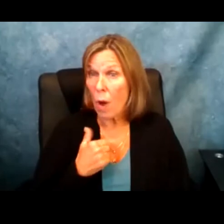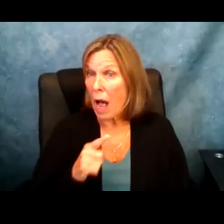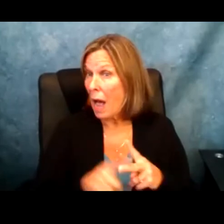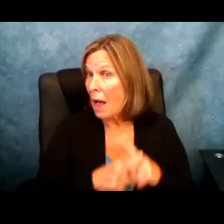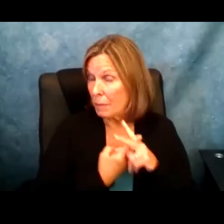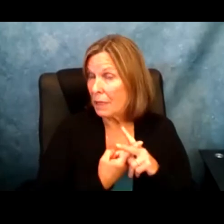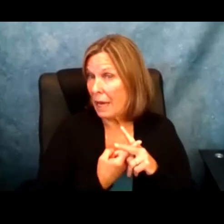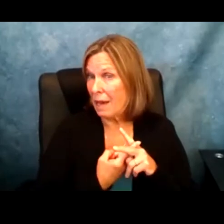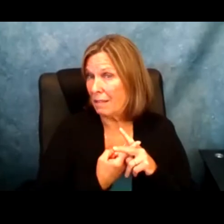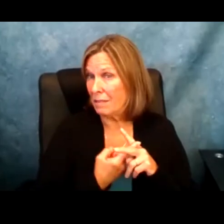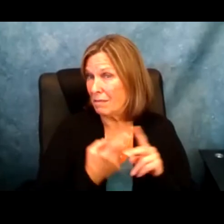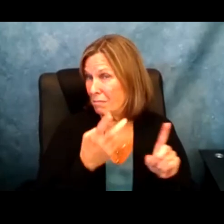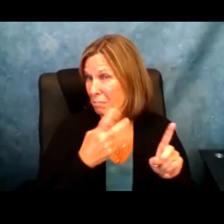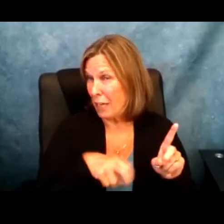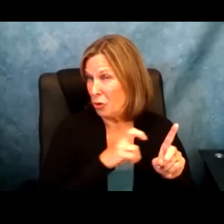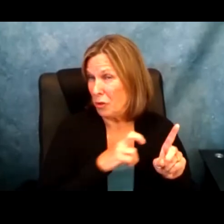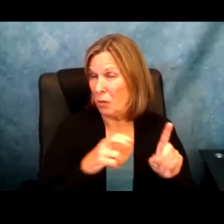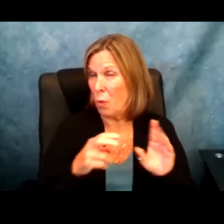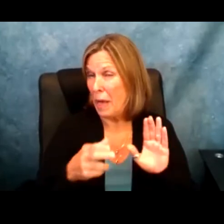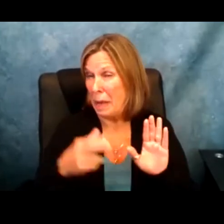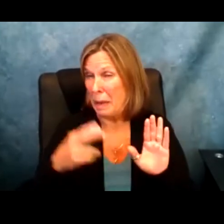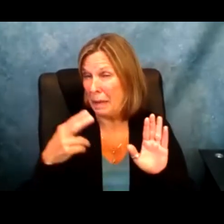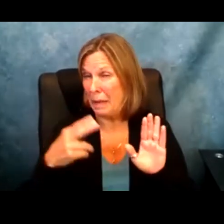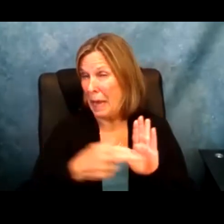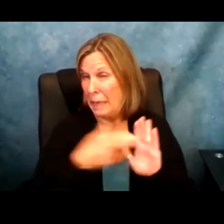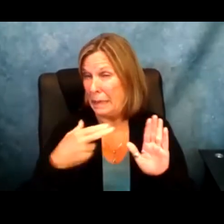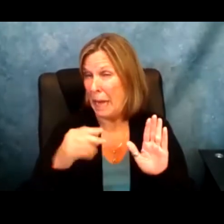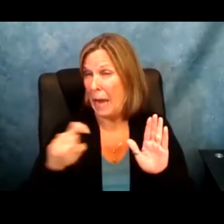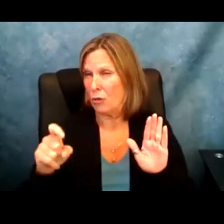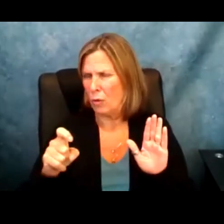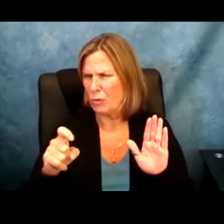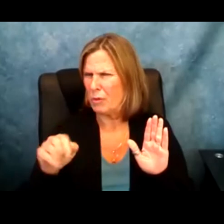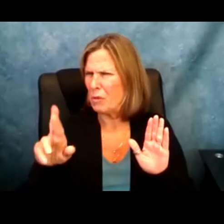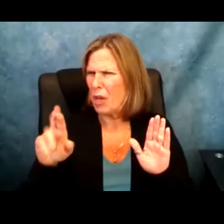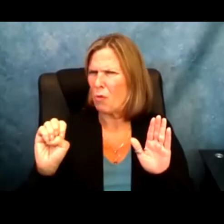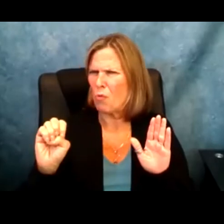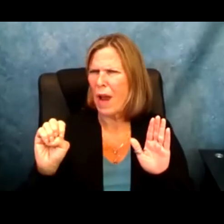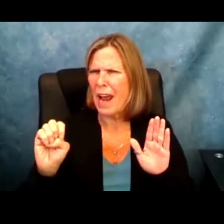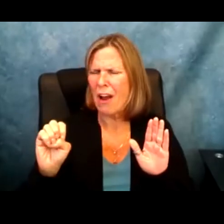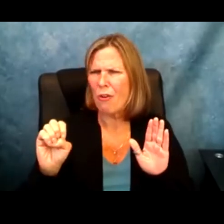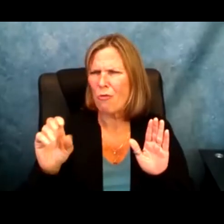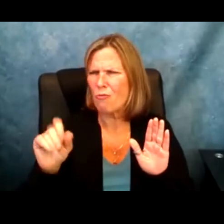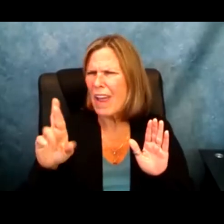disability board. I began my journey when I was diagnosed